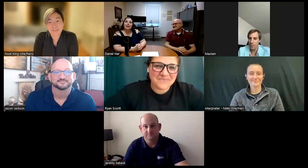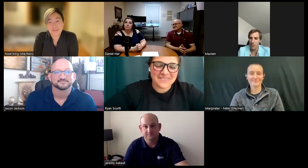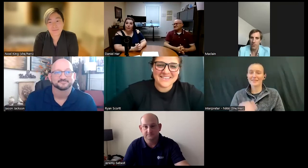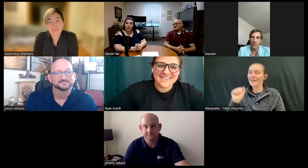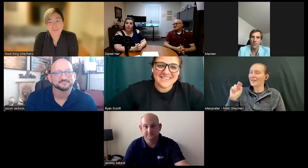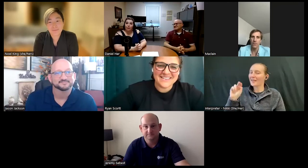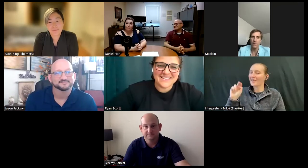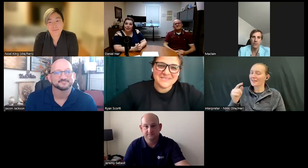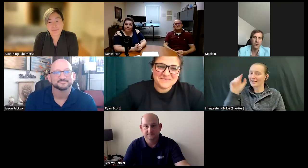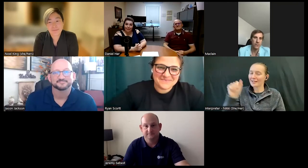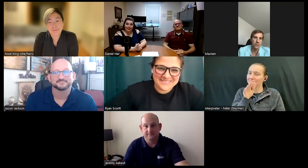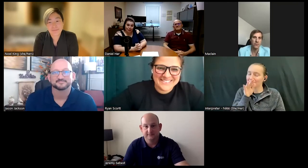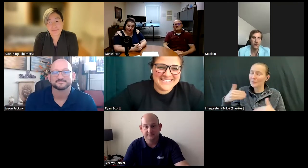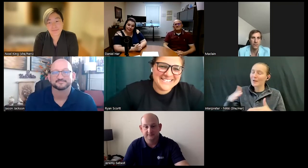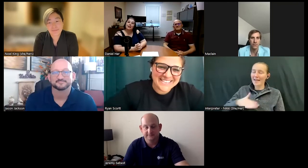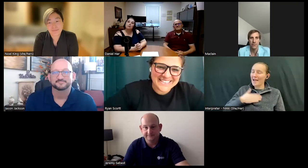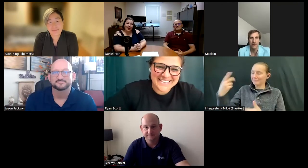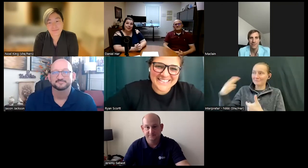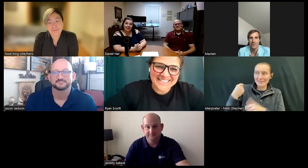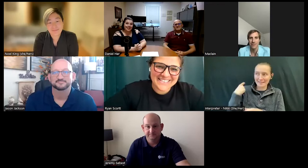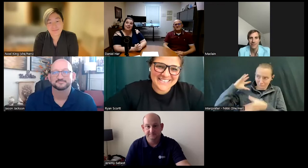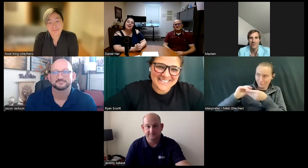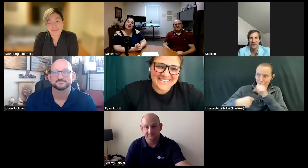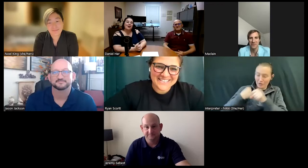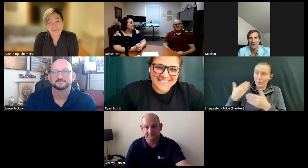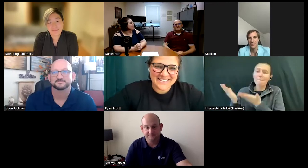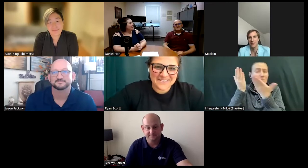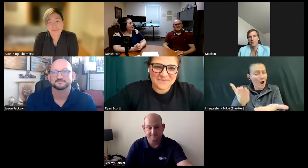have him this last year. He has really brought a lot to our team. So, we are just